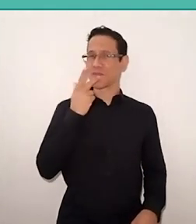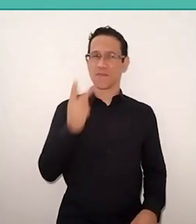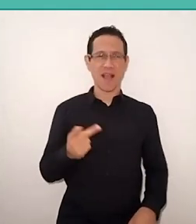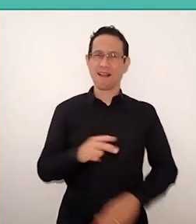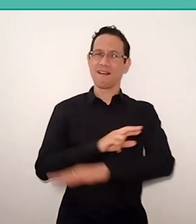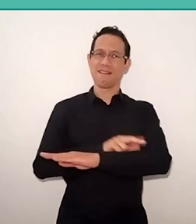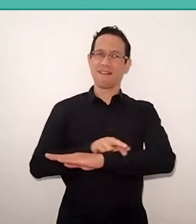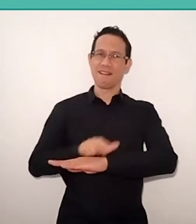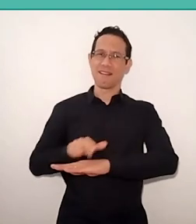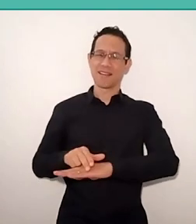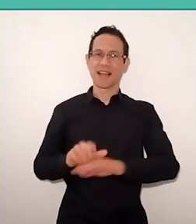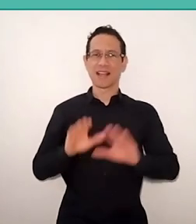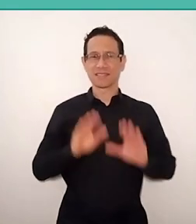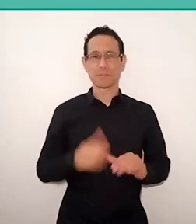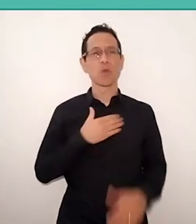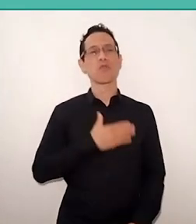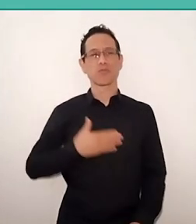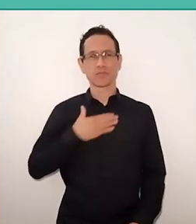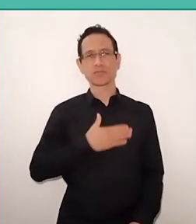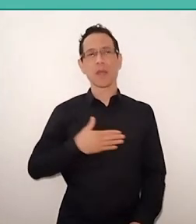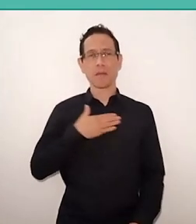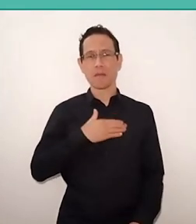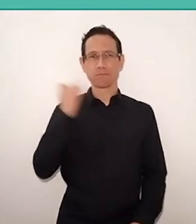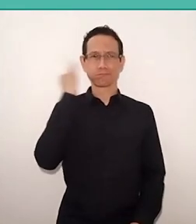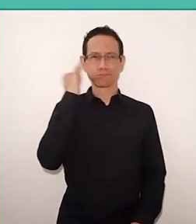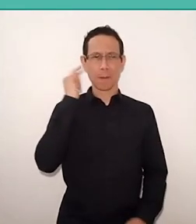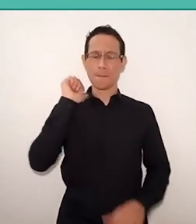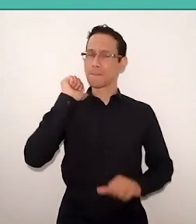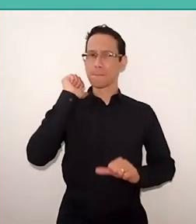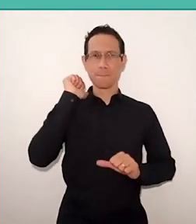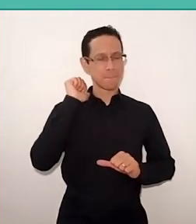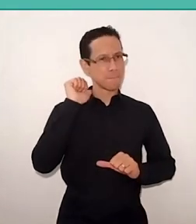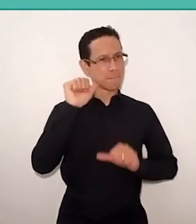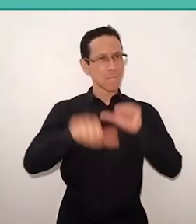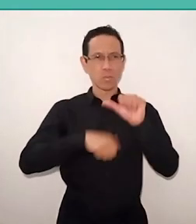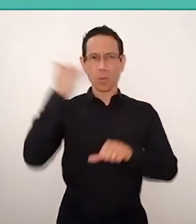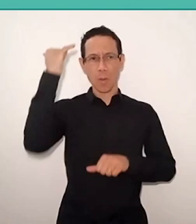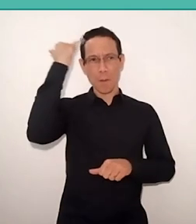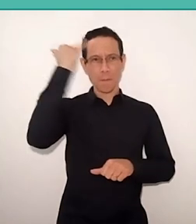And I really liked this Freire's intellectual change when he worked at City Hall of São Paulo,